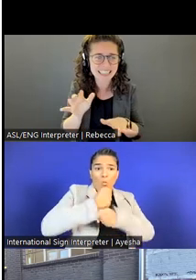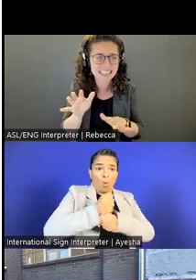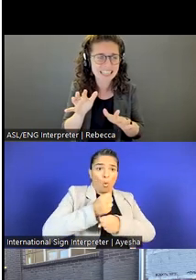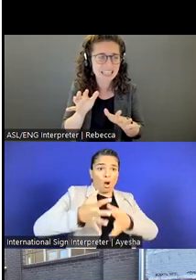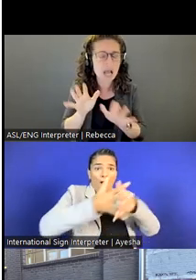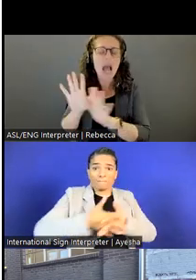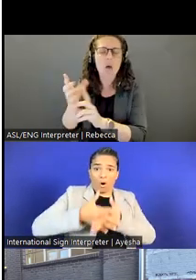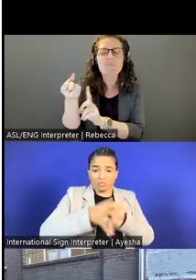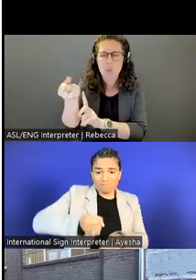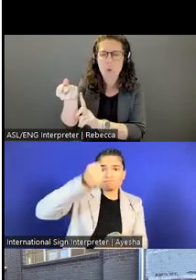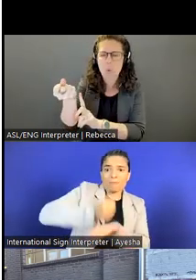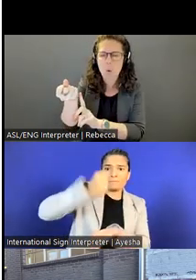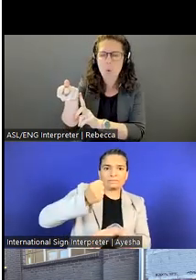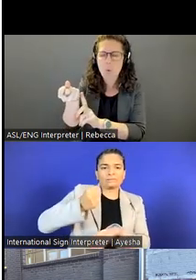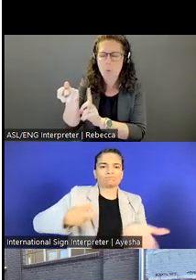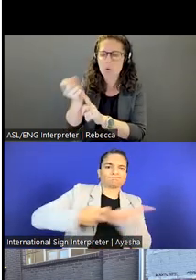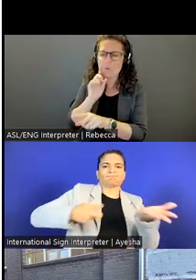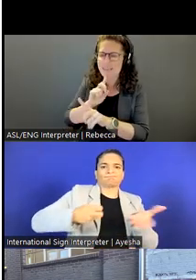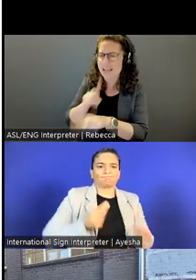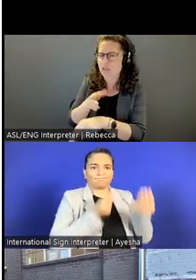save that question for later. Thank you for asking it.